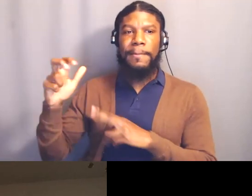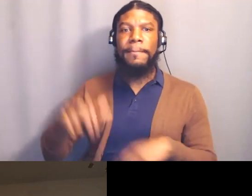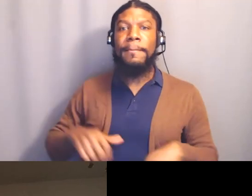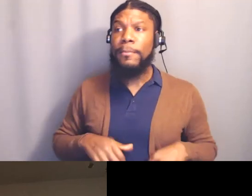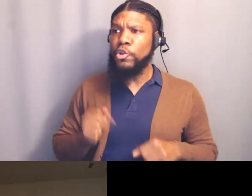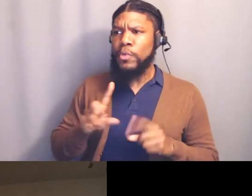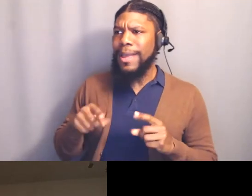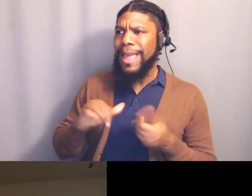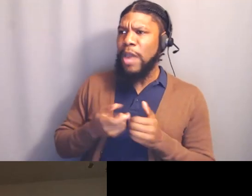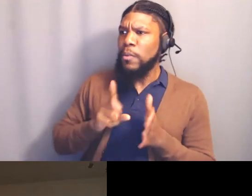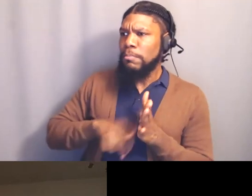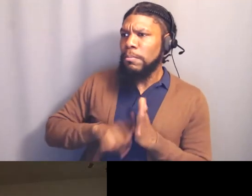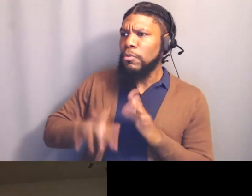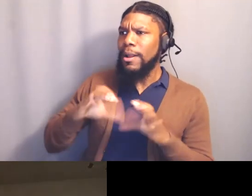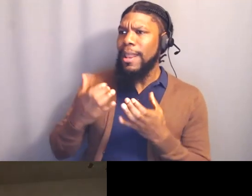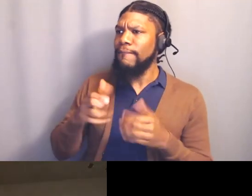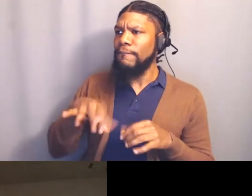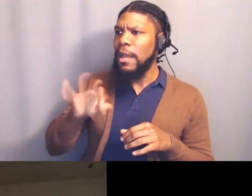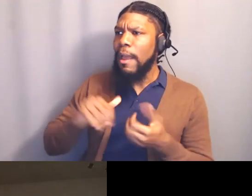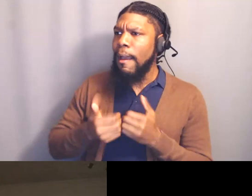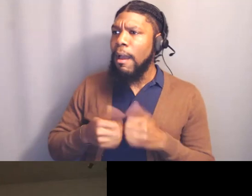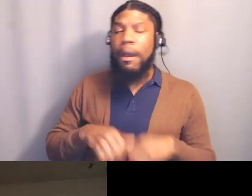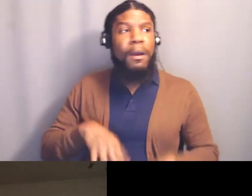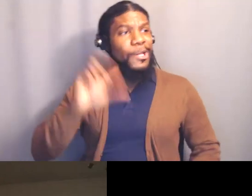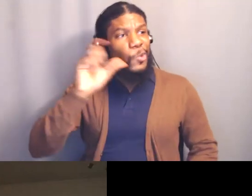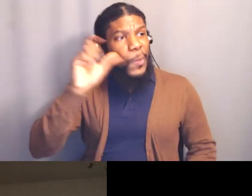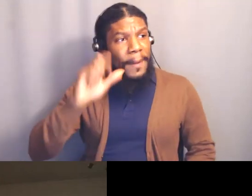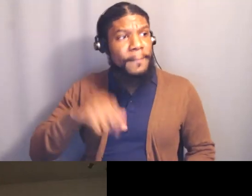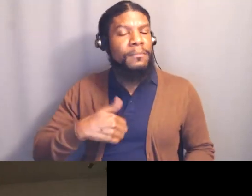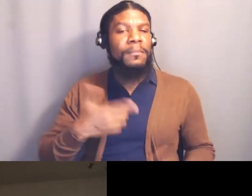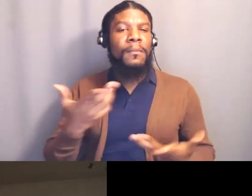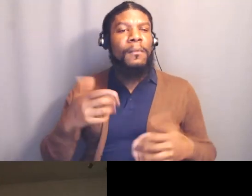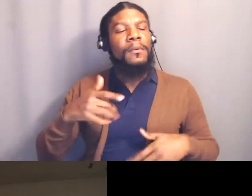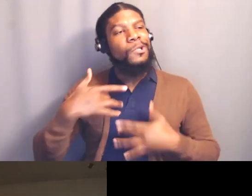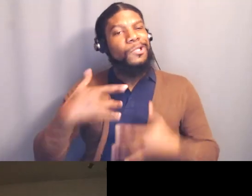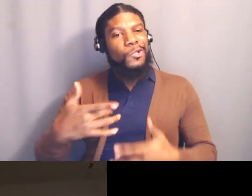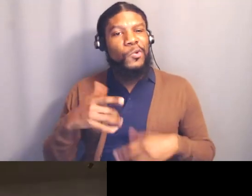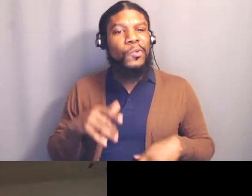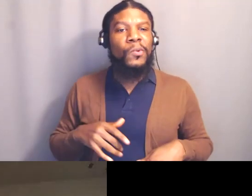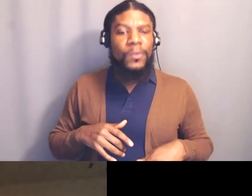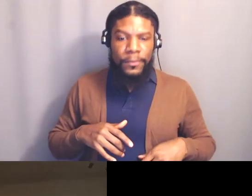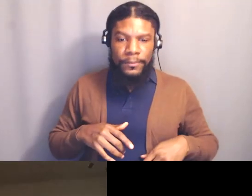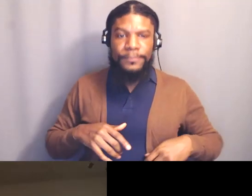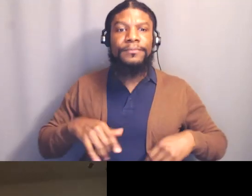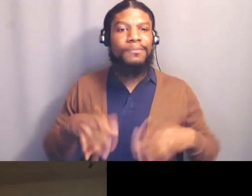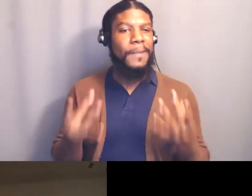On Instagram, well, if you will, on Instagram, I do date like often meditation, many of the folks in here who are in my work,